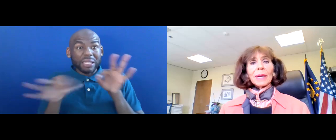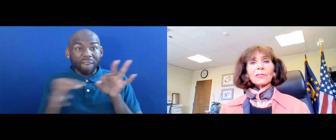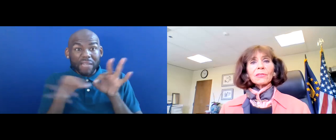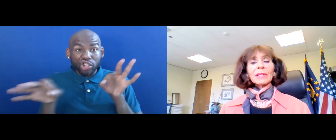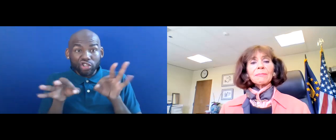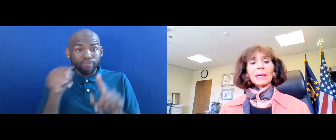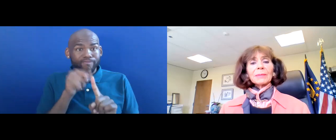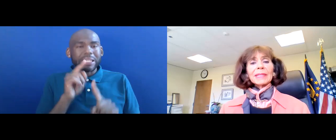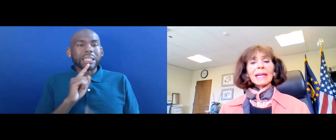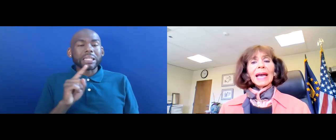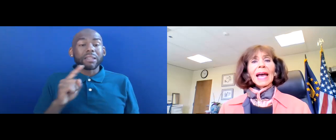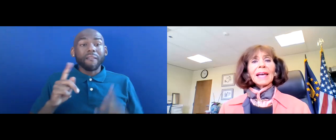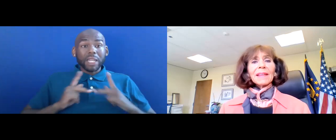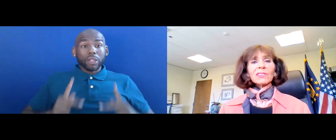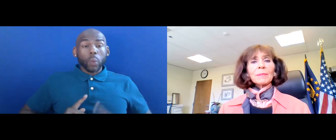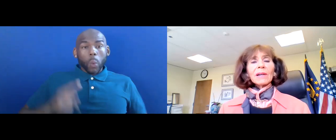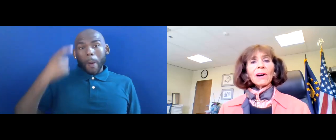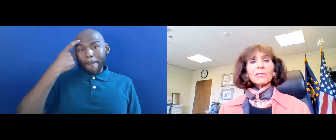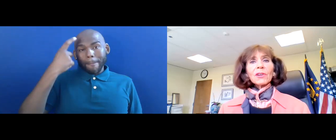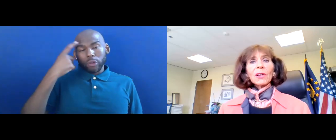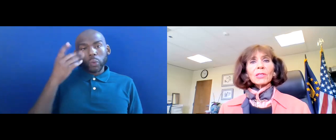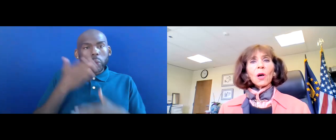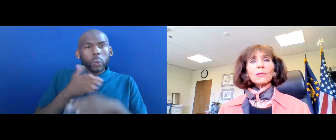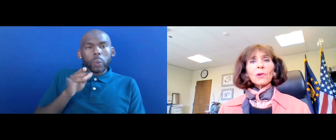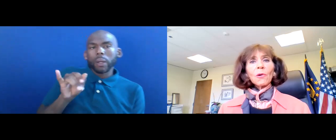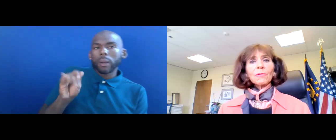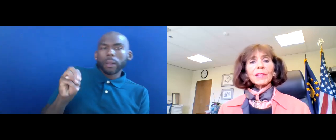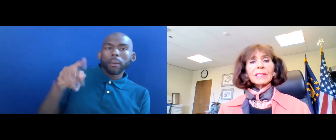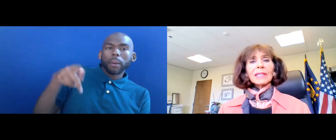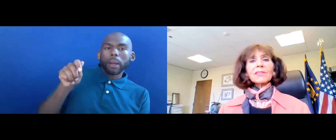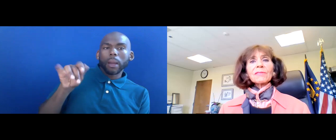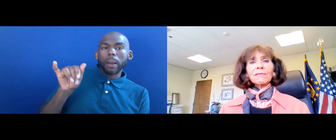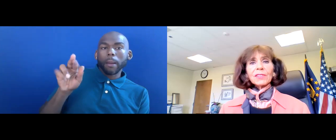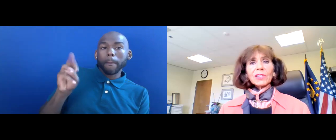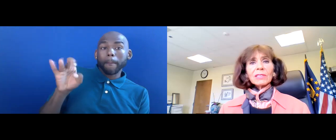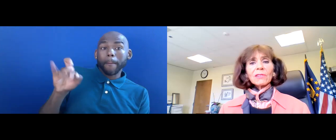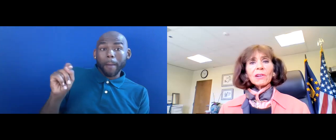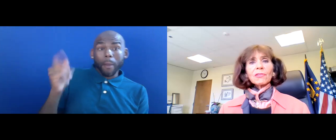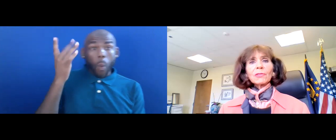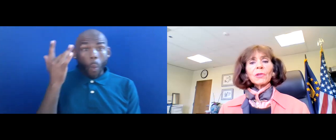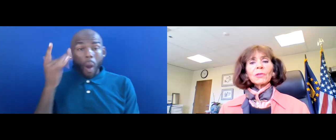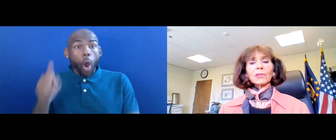MENTAL IMPAIRMENT, AND THAT'S BECAUSE LONG COVID IS A PHYSIOLOGICAL